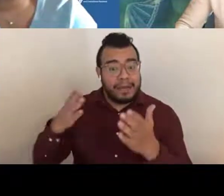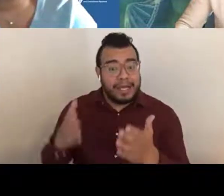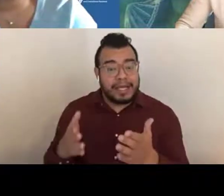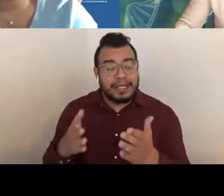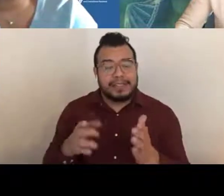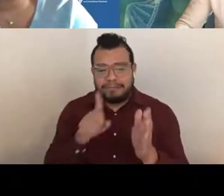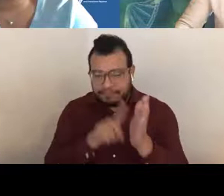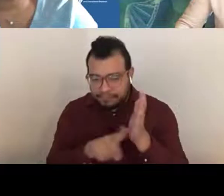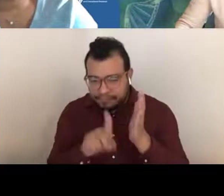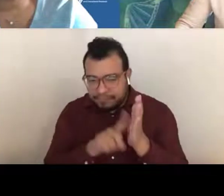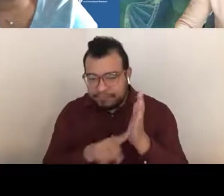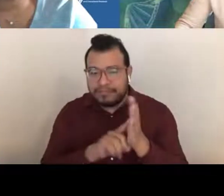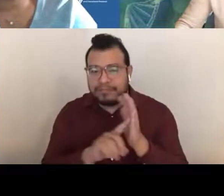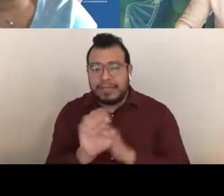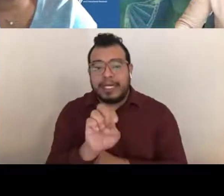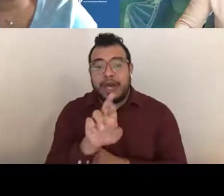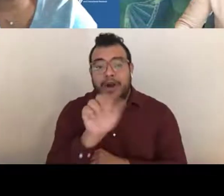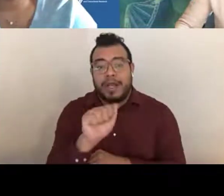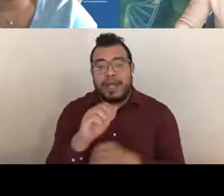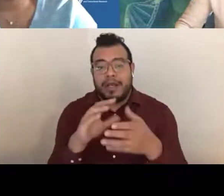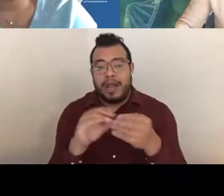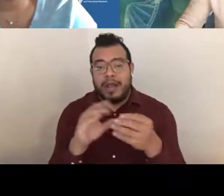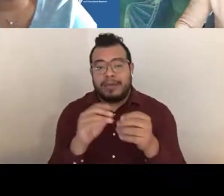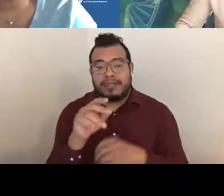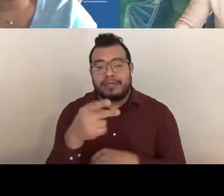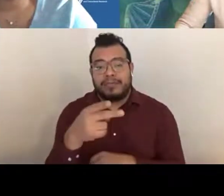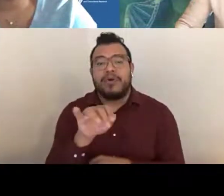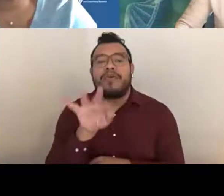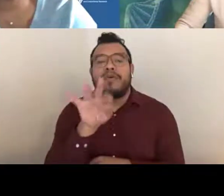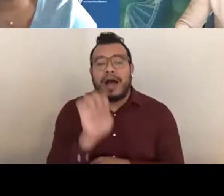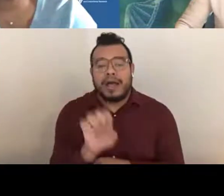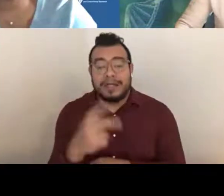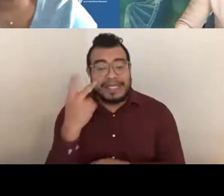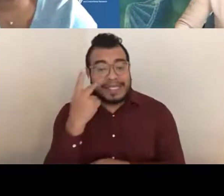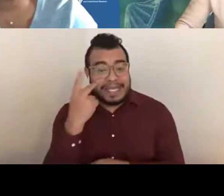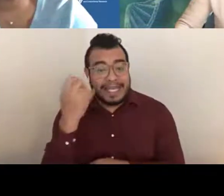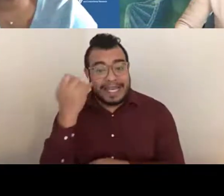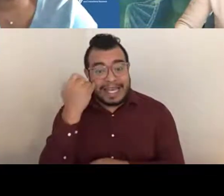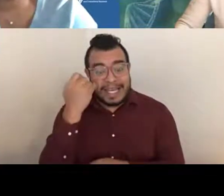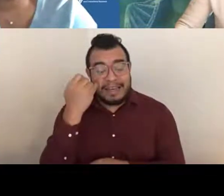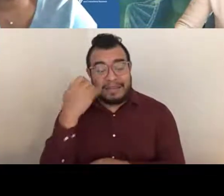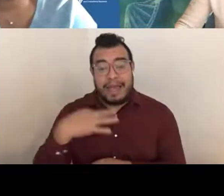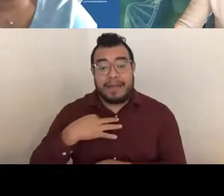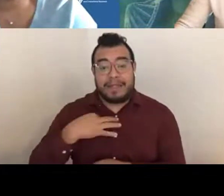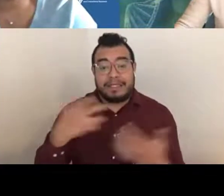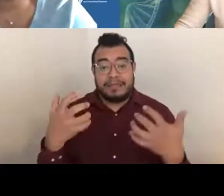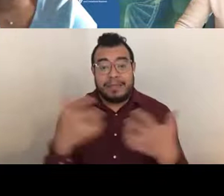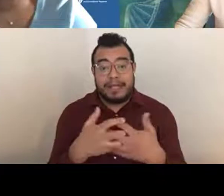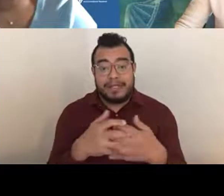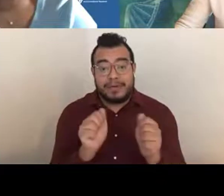Commons profile to see when their application is matched to a study section. And if they don't think that it's a good fit,